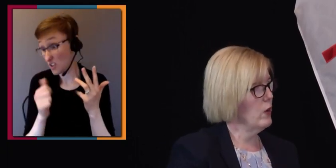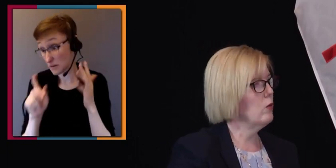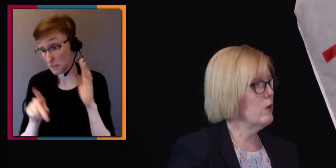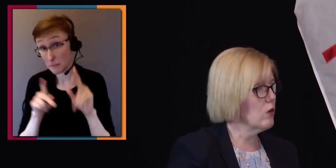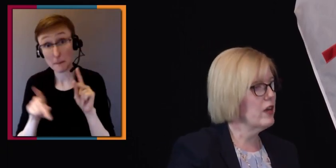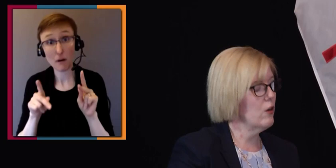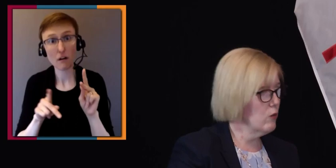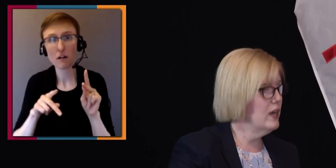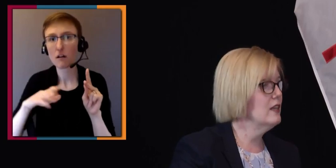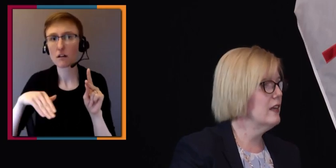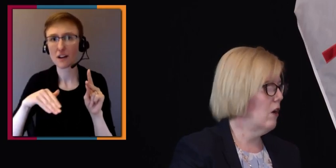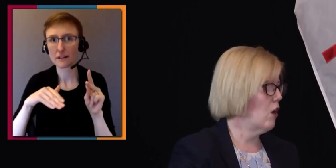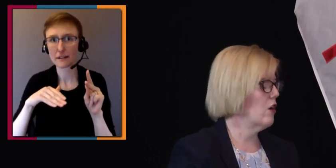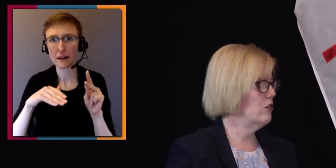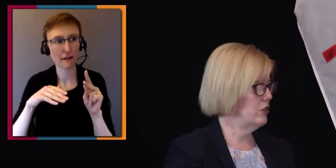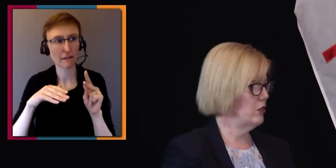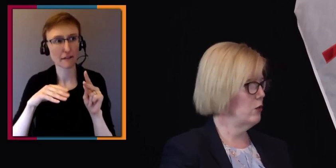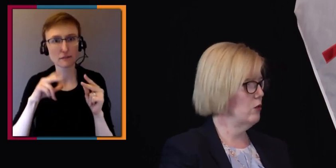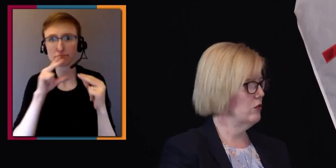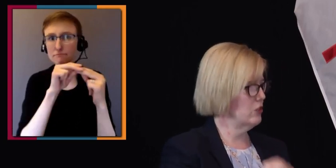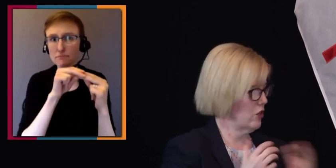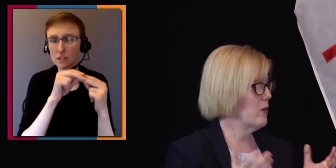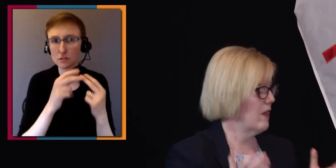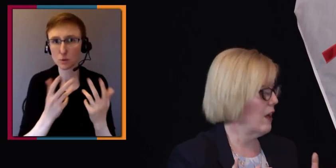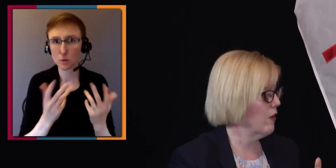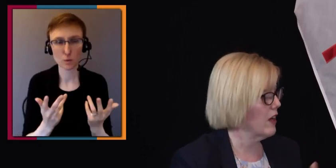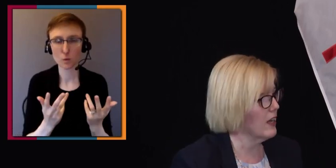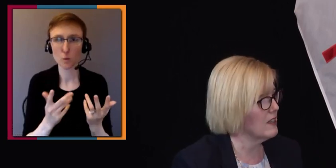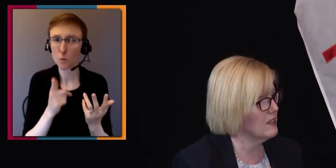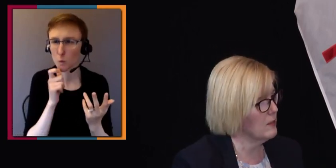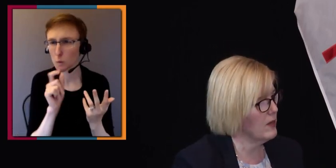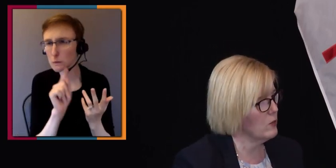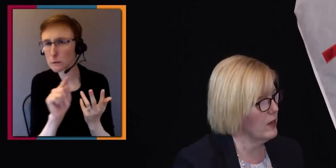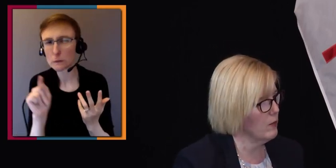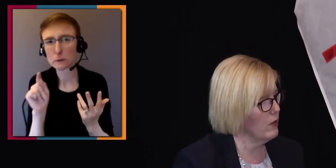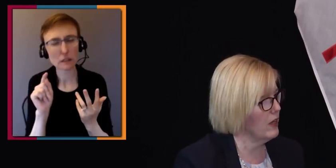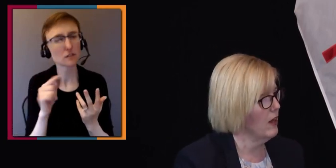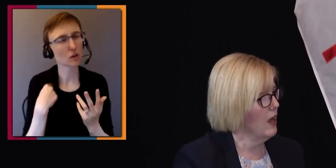So, we will be working really hard to determine that, Craig, I guess is the best way to put it.